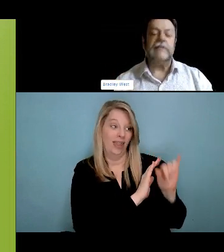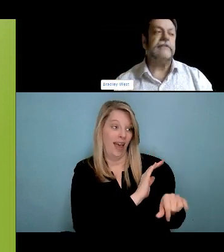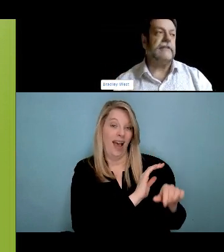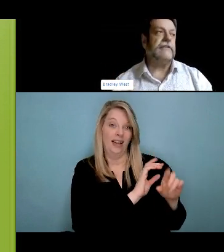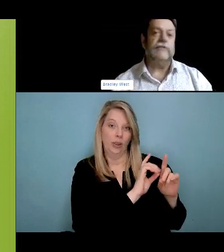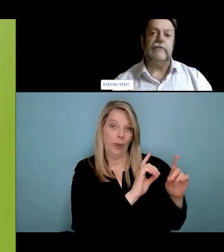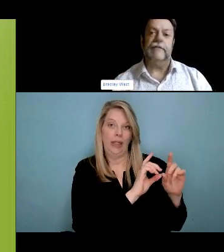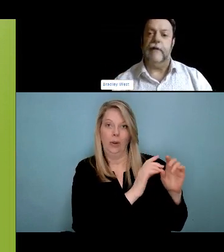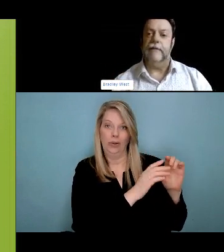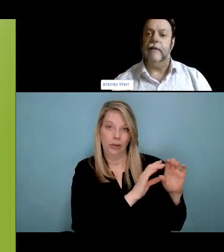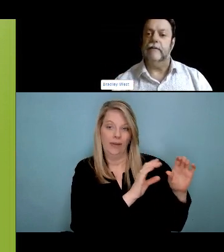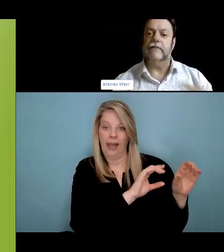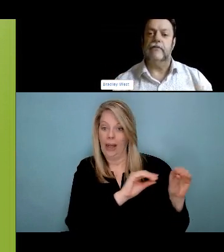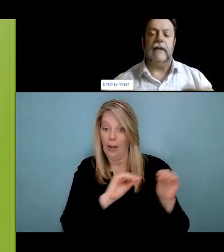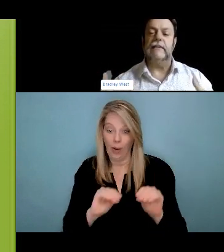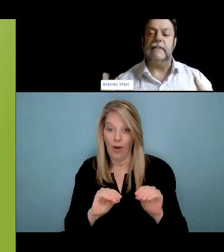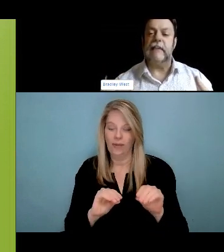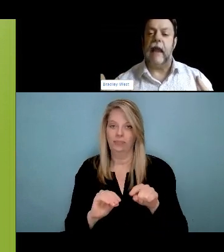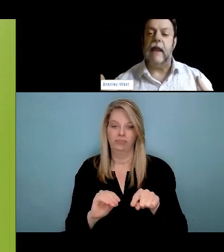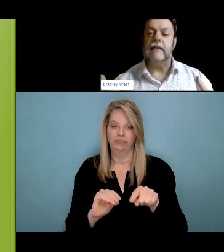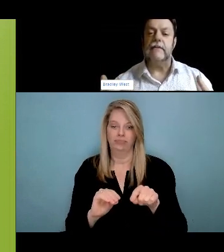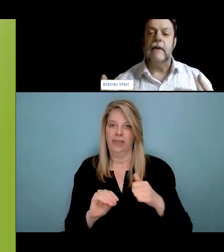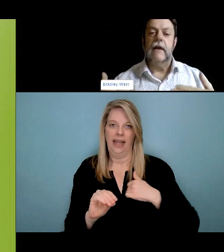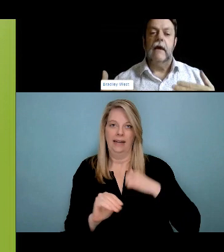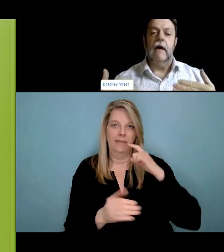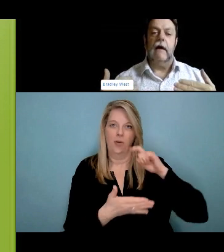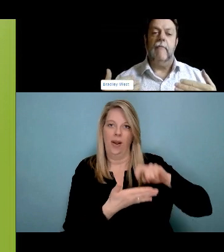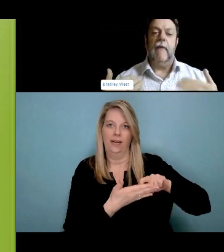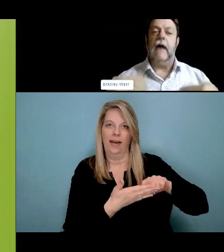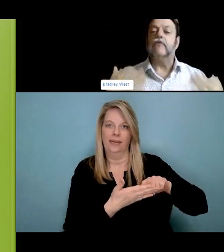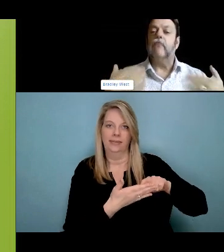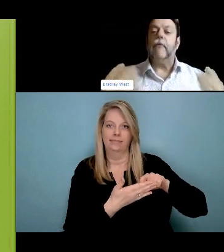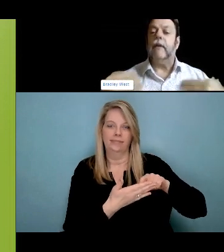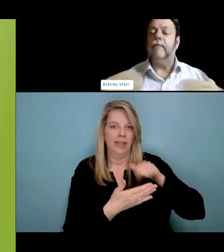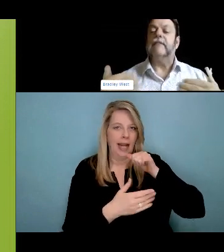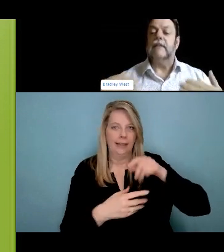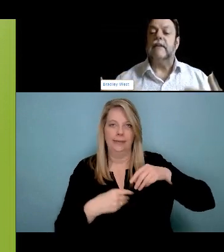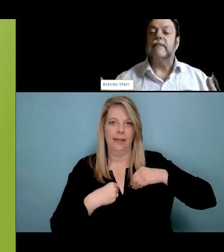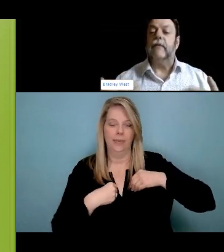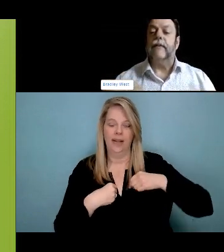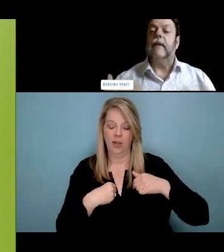places where people are afraid of removing fear. About the land and animals so people